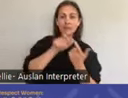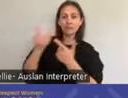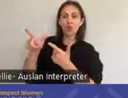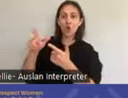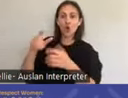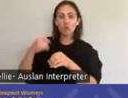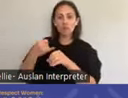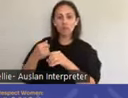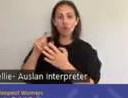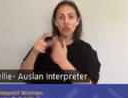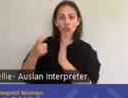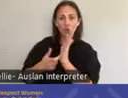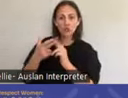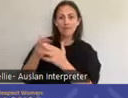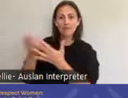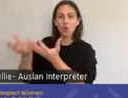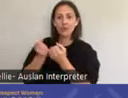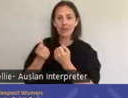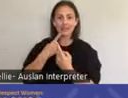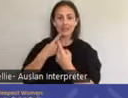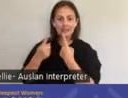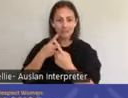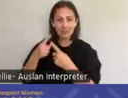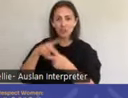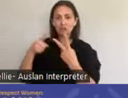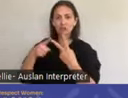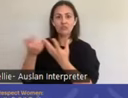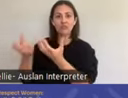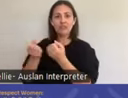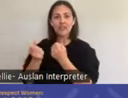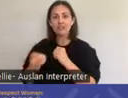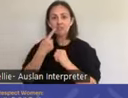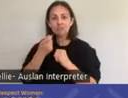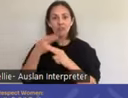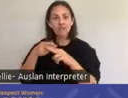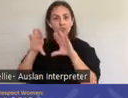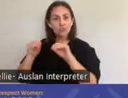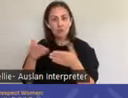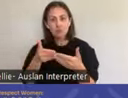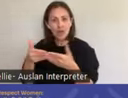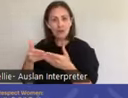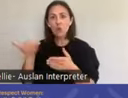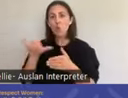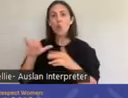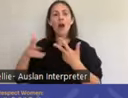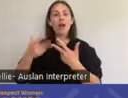services in relation to unintended pregnancy. It is also central to their ability to make